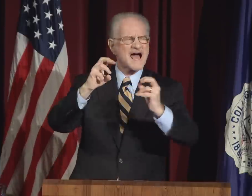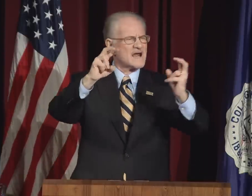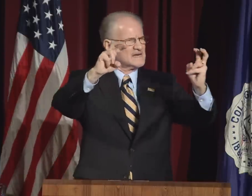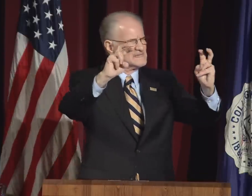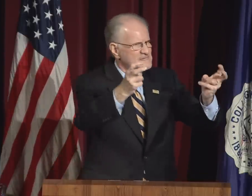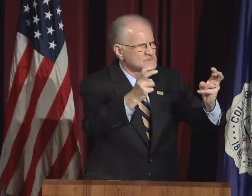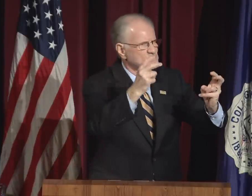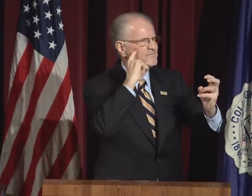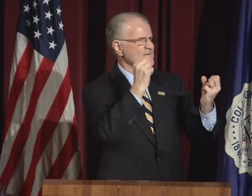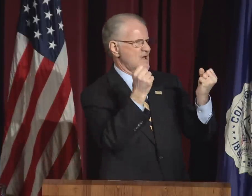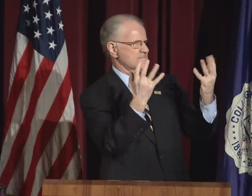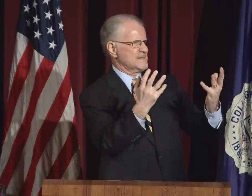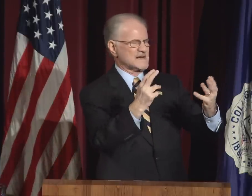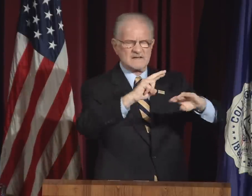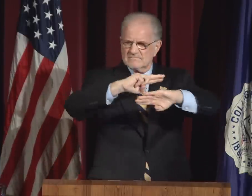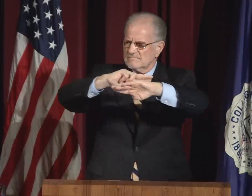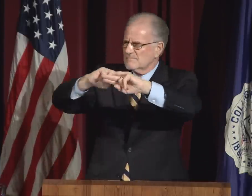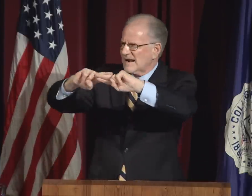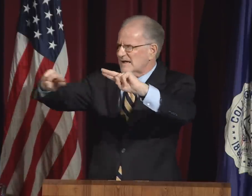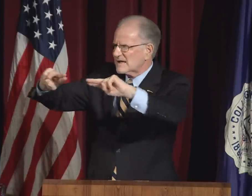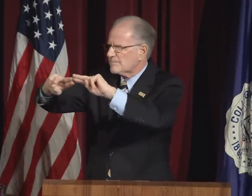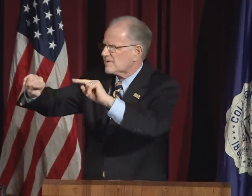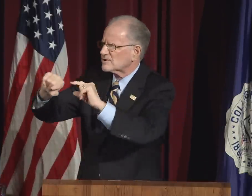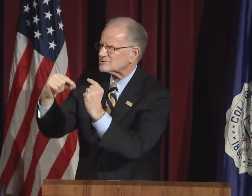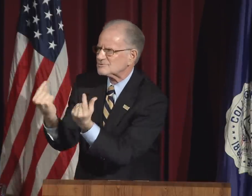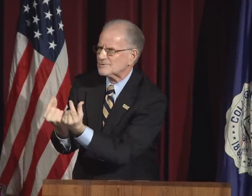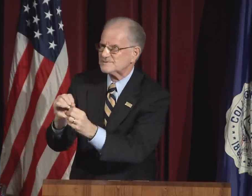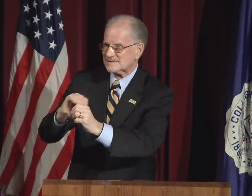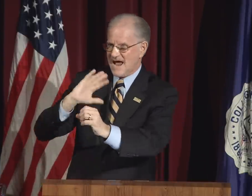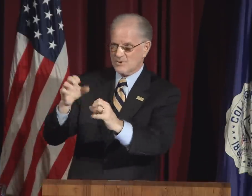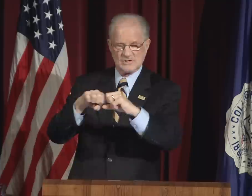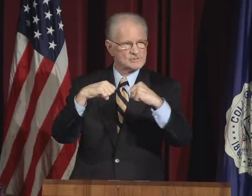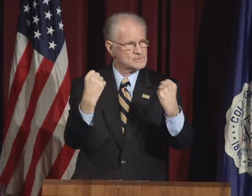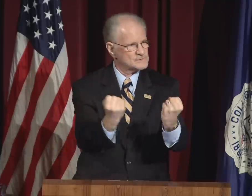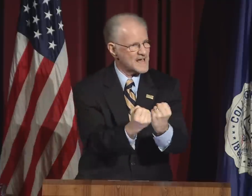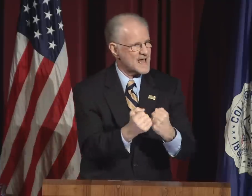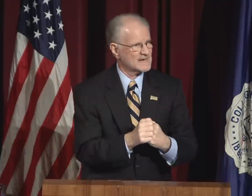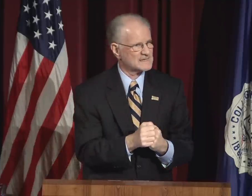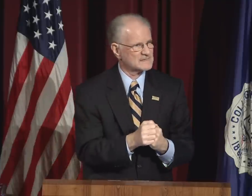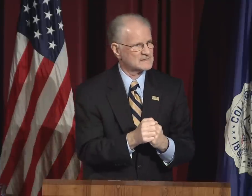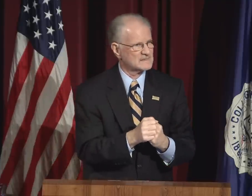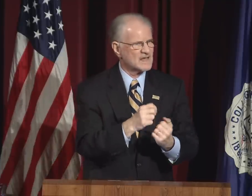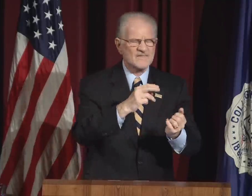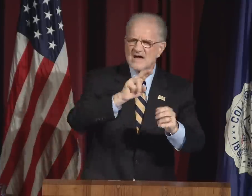The fight for equality is an issue for many labeled groups